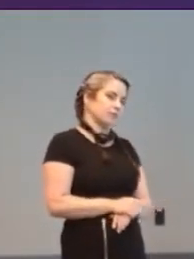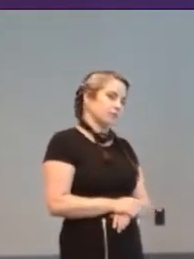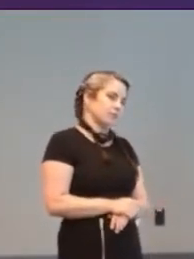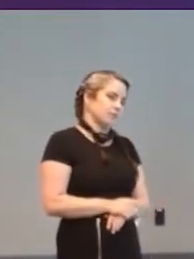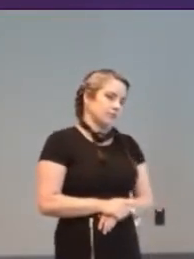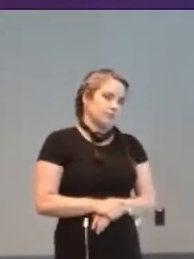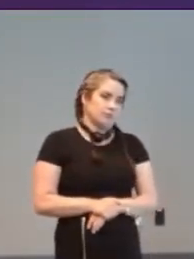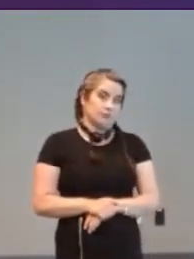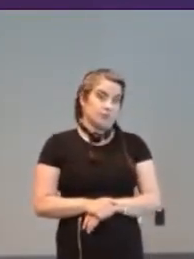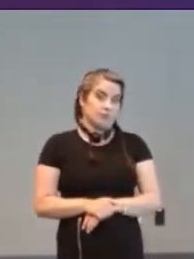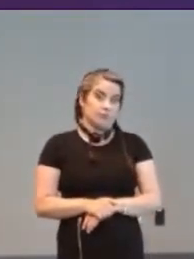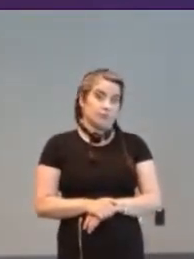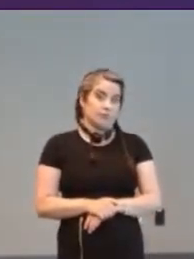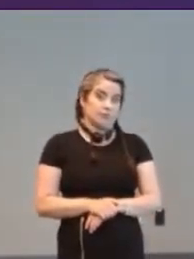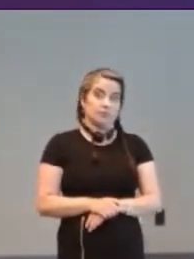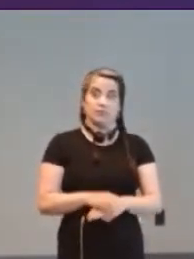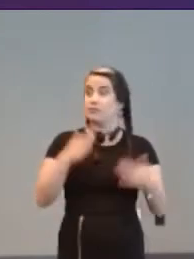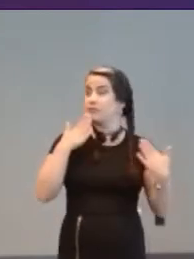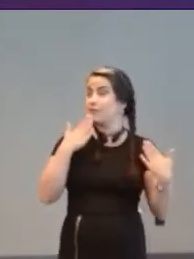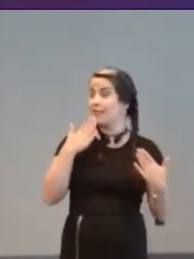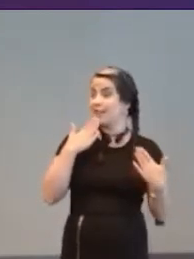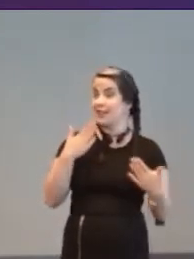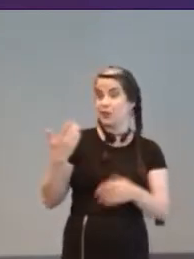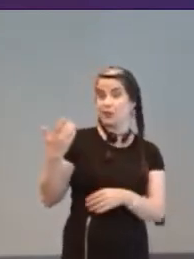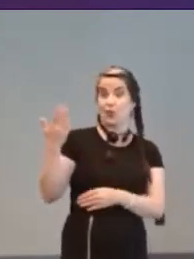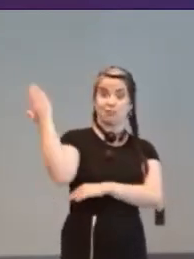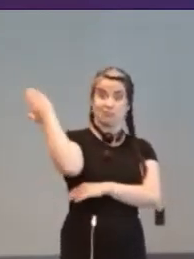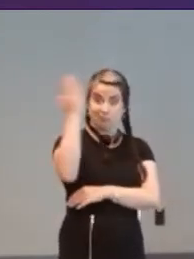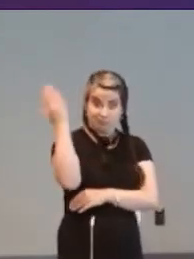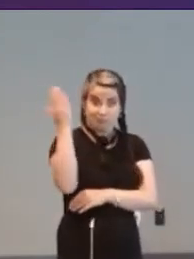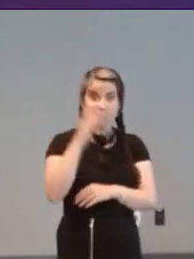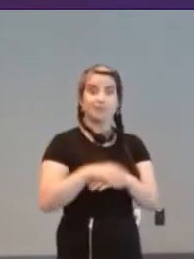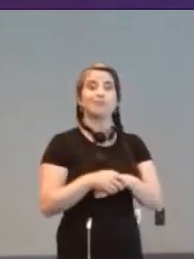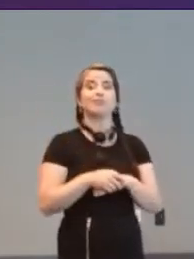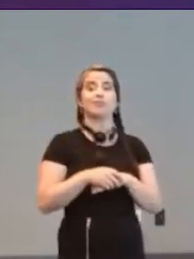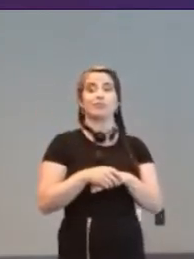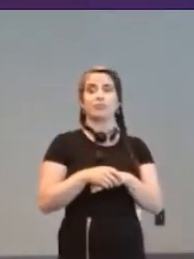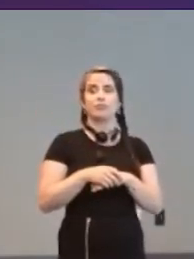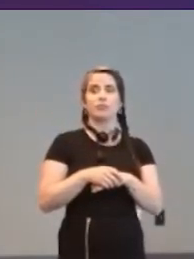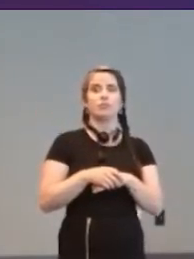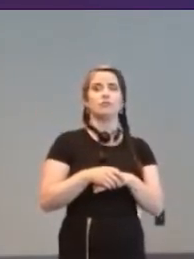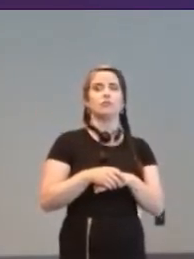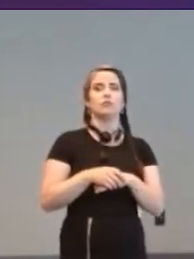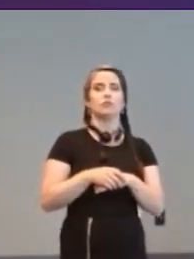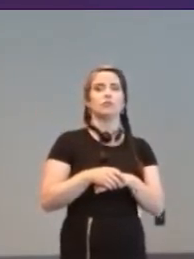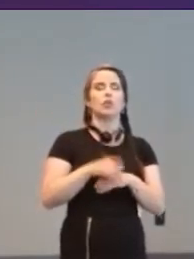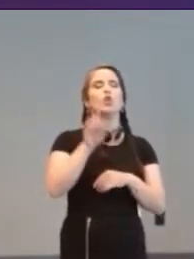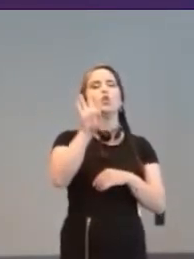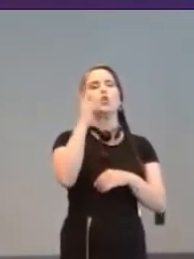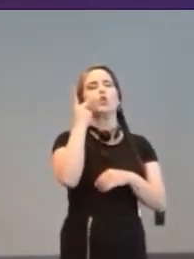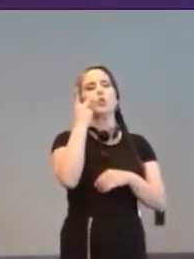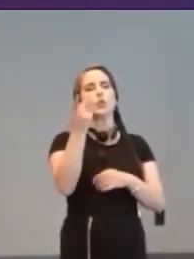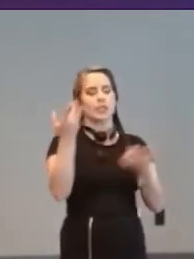[Audience member] Thank you very much for the conference do you see some parallels between the